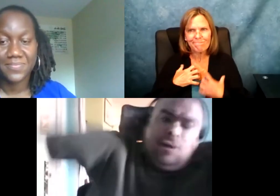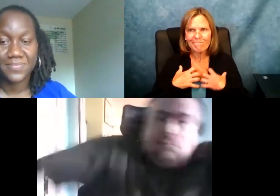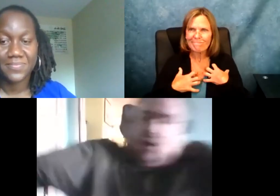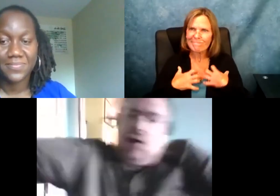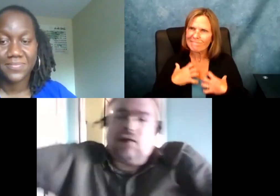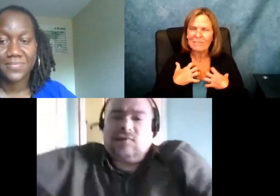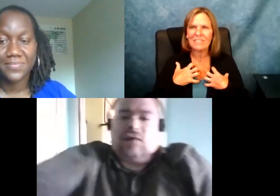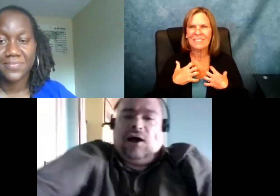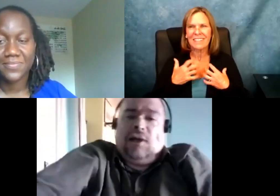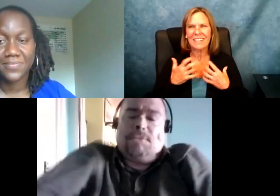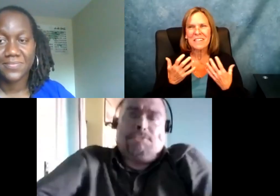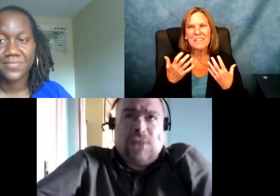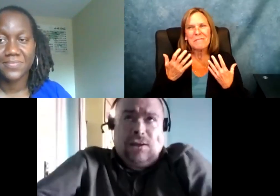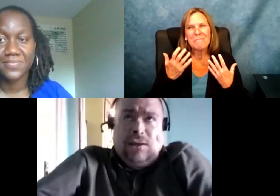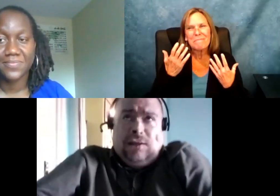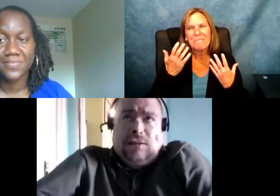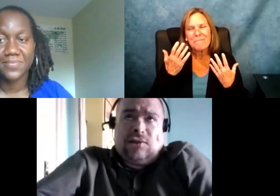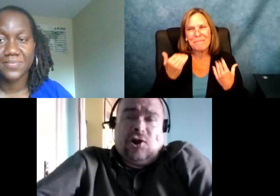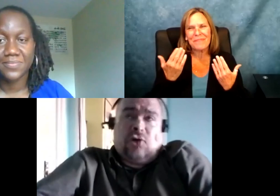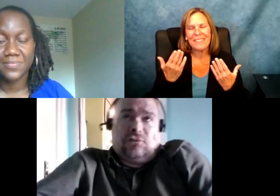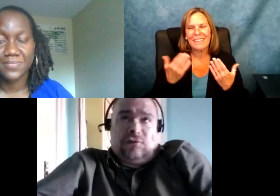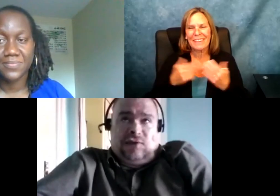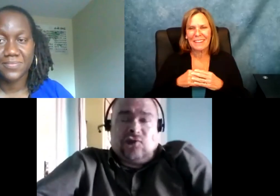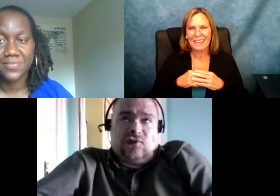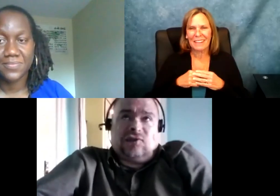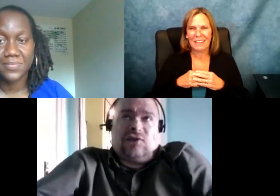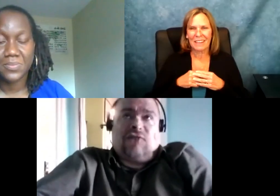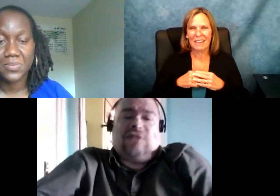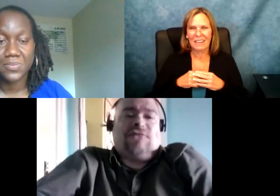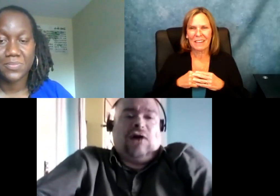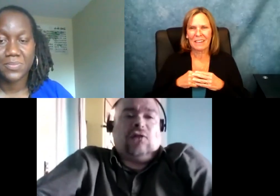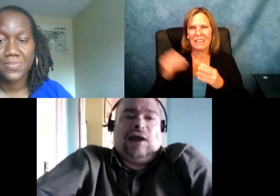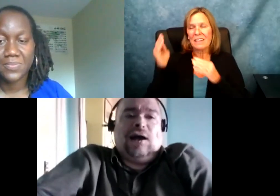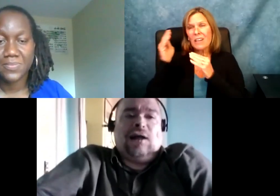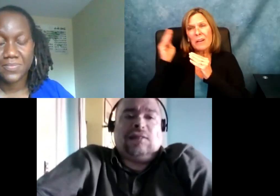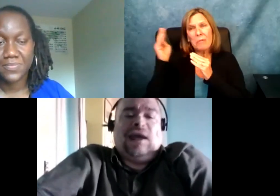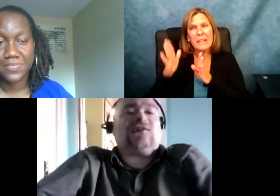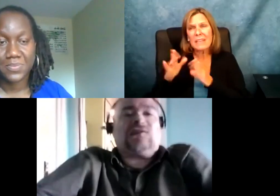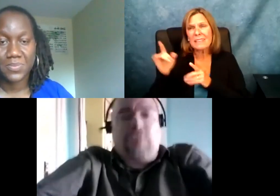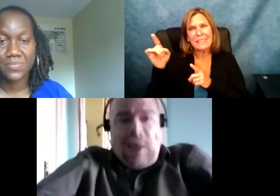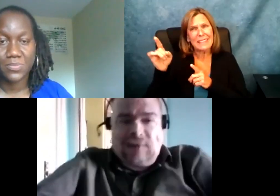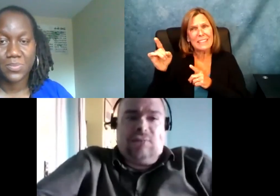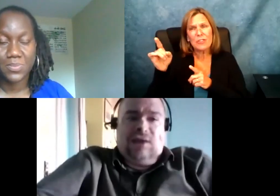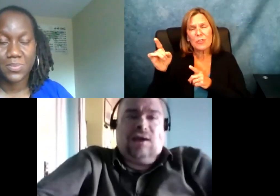condesc condescending or be amazed I could participate. In a way, that gave me a chip on my